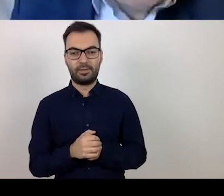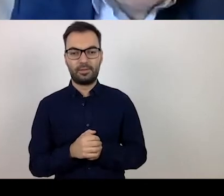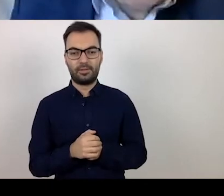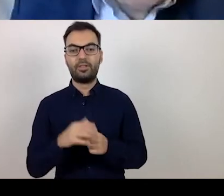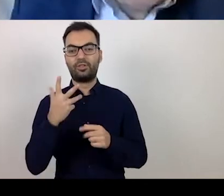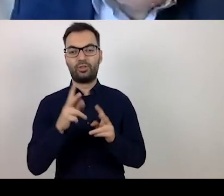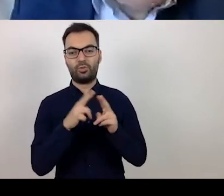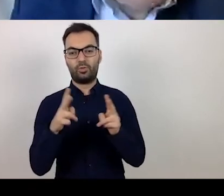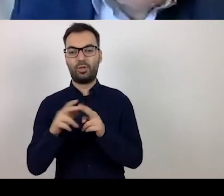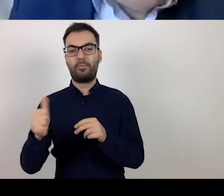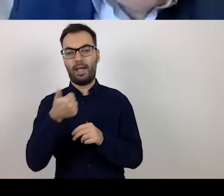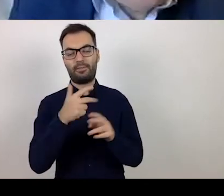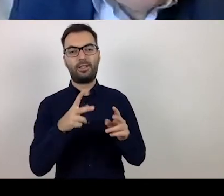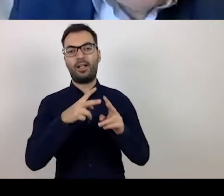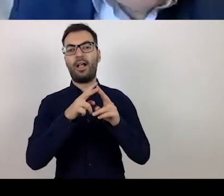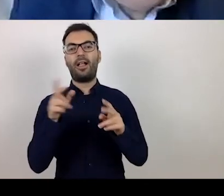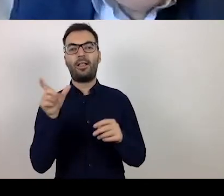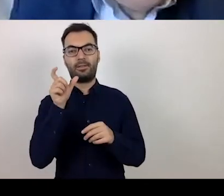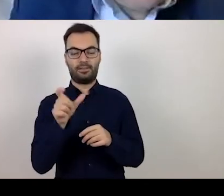The first thematic block, according to the agenda,